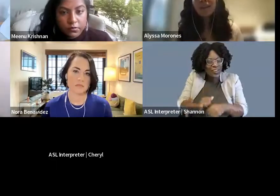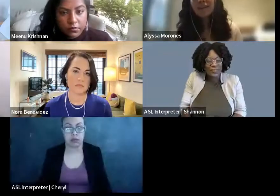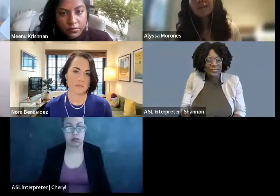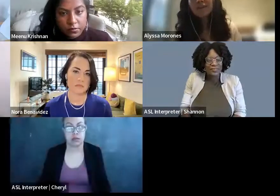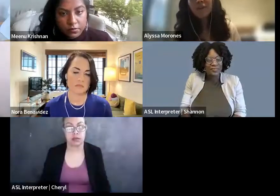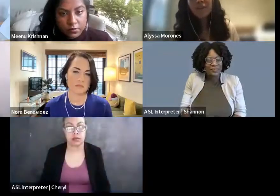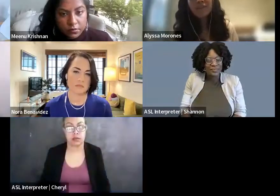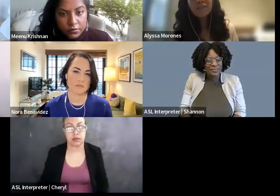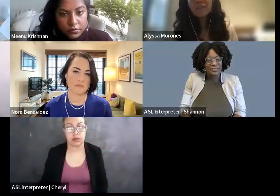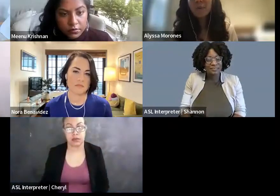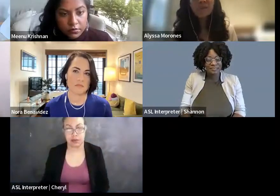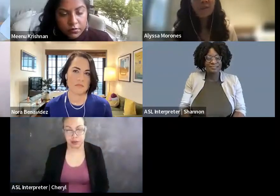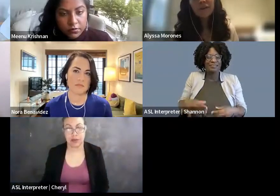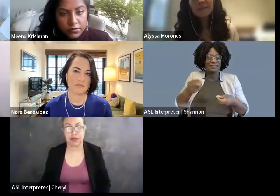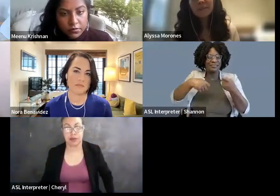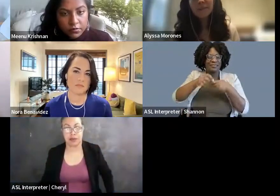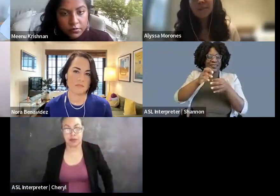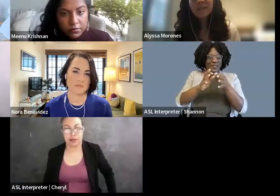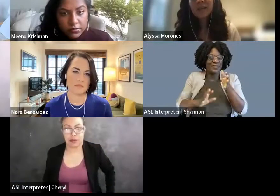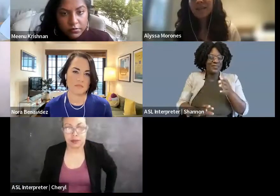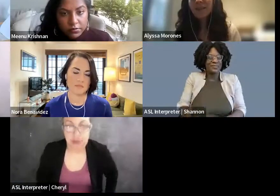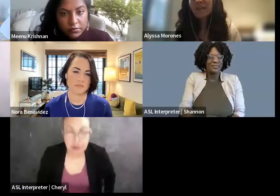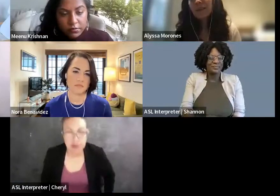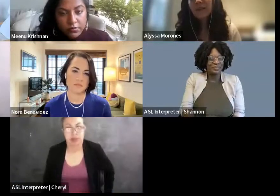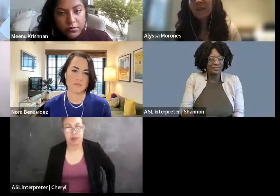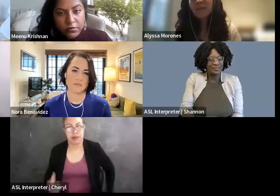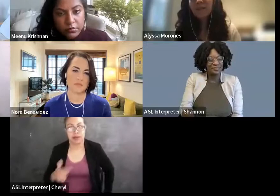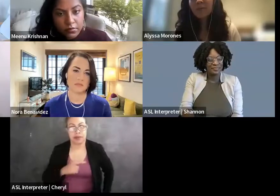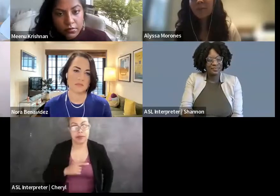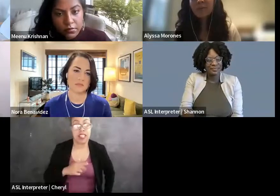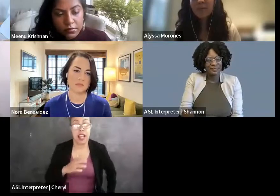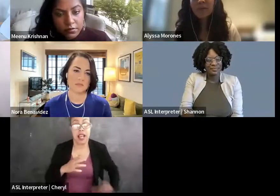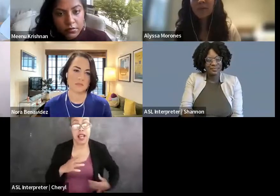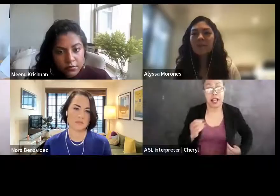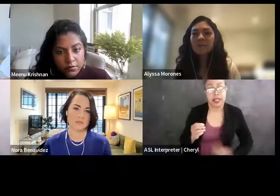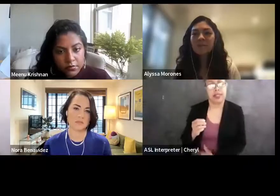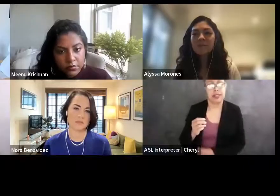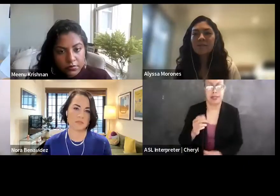Yeah, and kind of to go off what everyone else has been saying here, I think finding out what you don't like to do is,